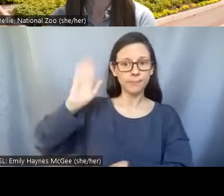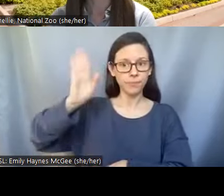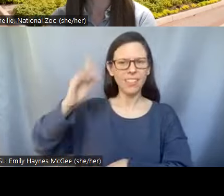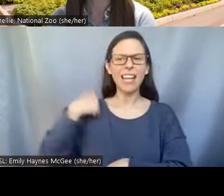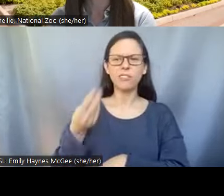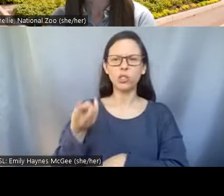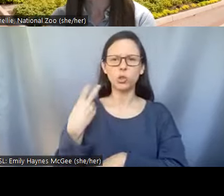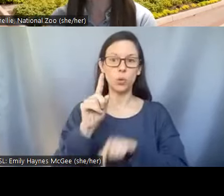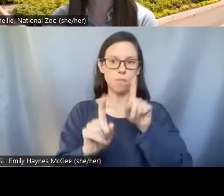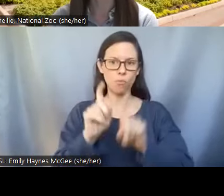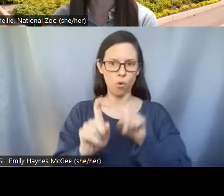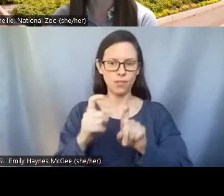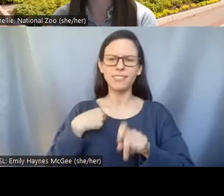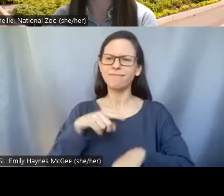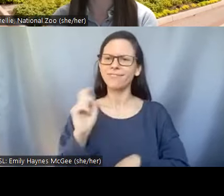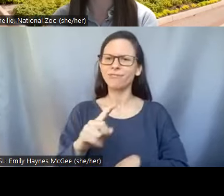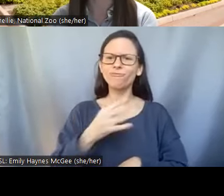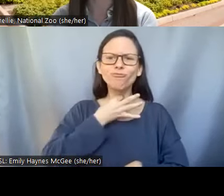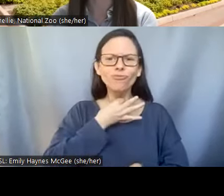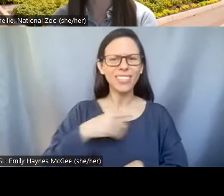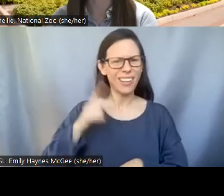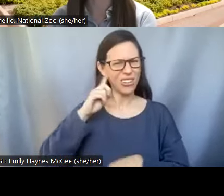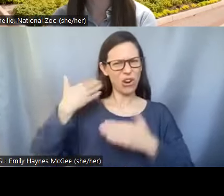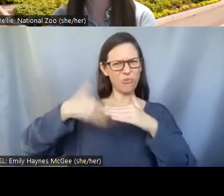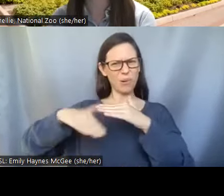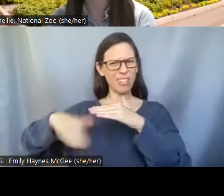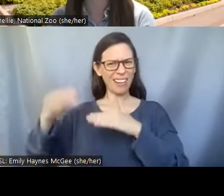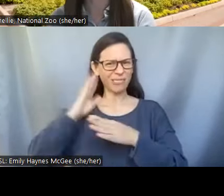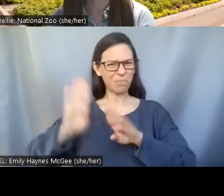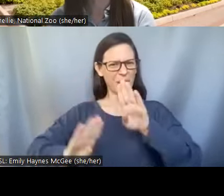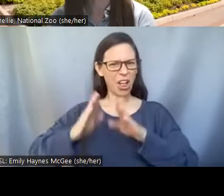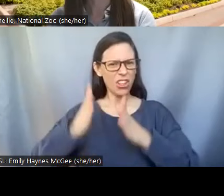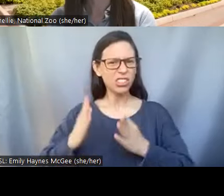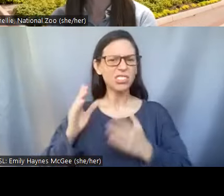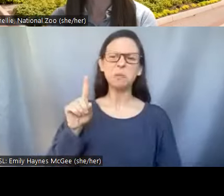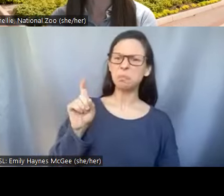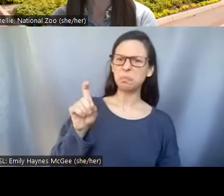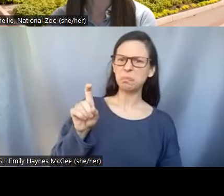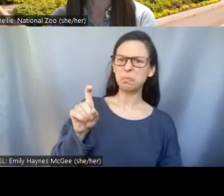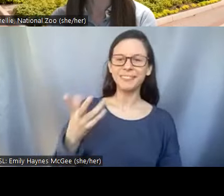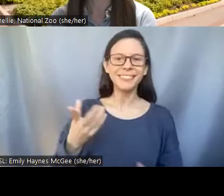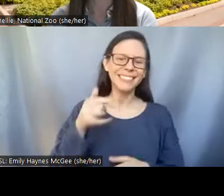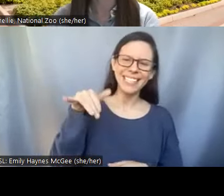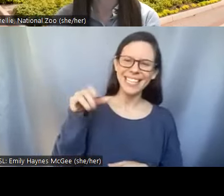First have you ever heard of a reproductive biologist, yes or no? Second which of the following